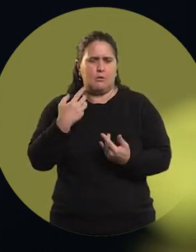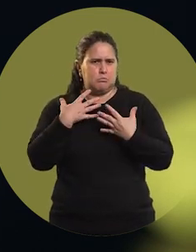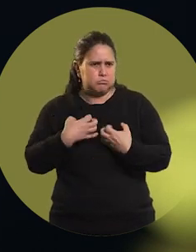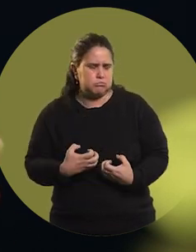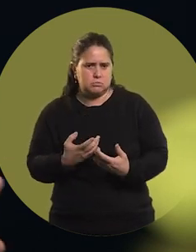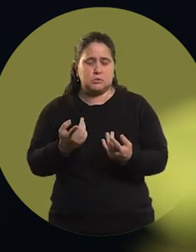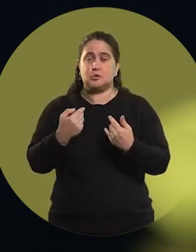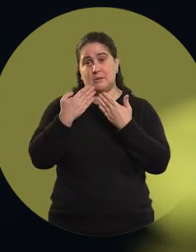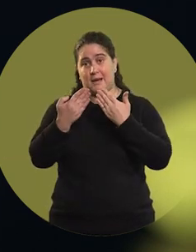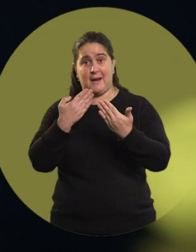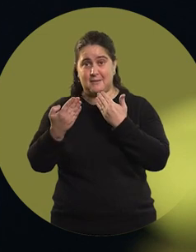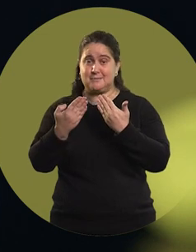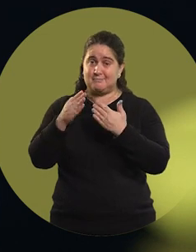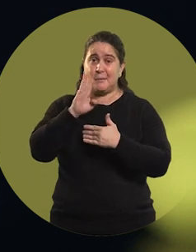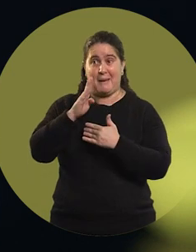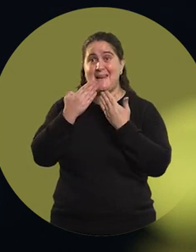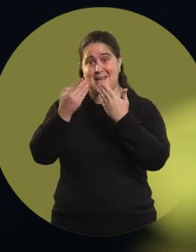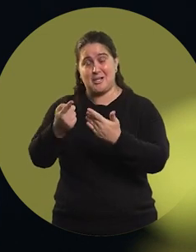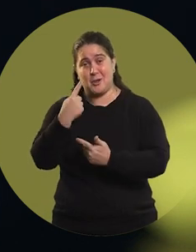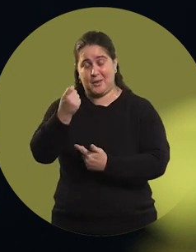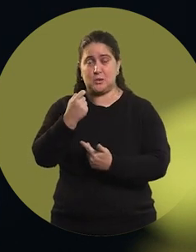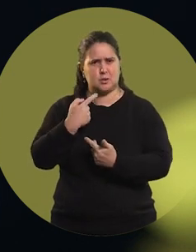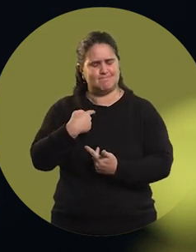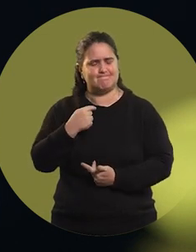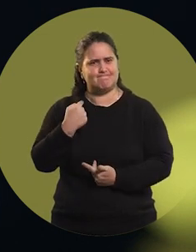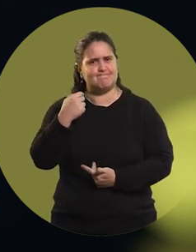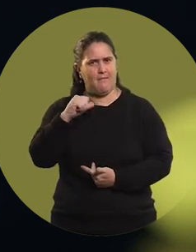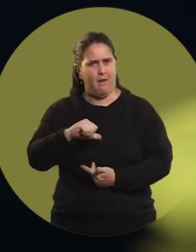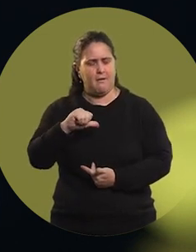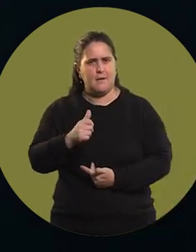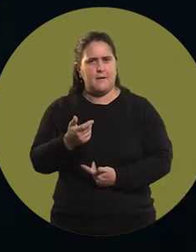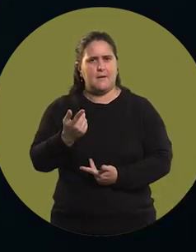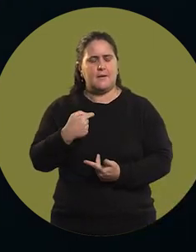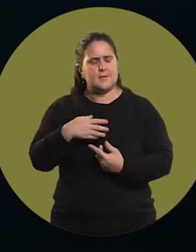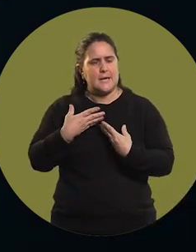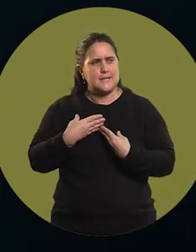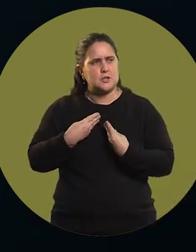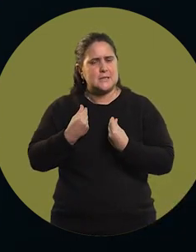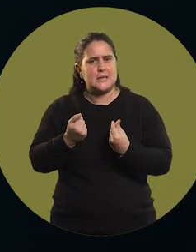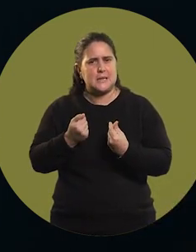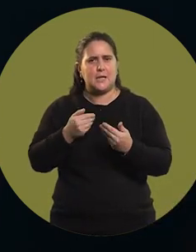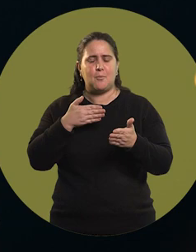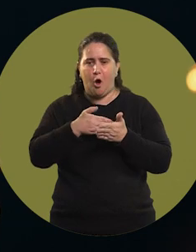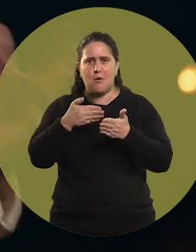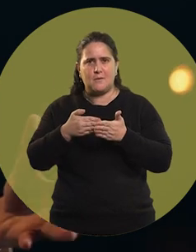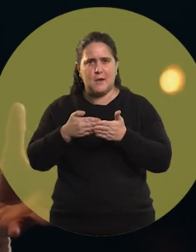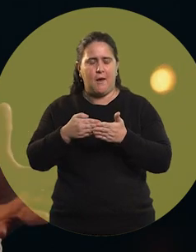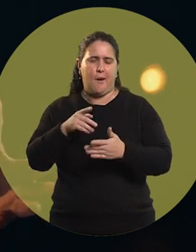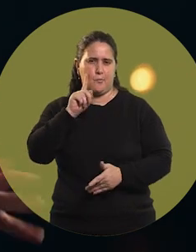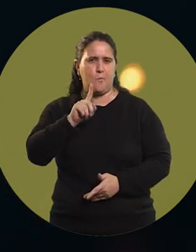thanks to a talk with mom. Well, I felt that they had put an obstacle before me,